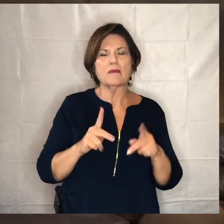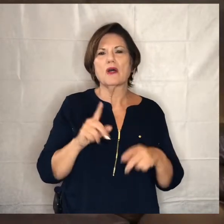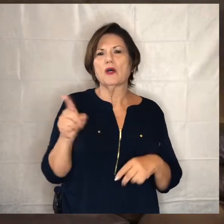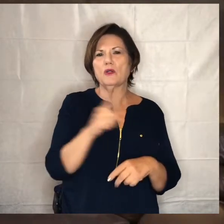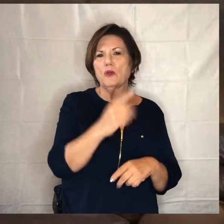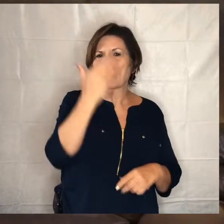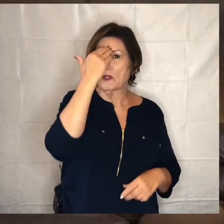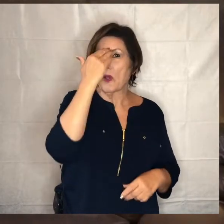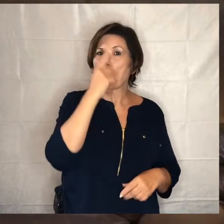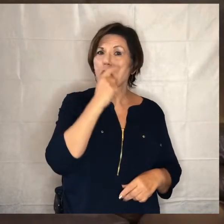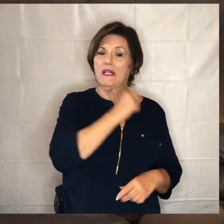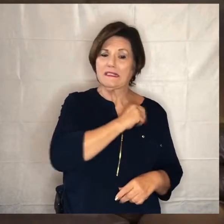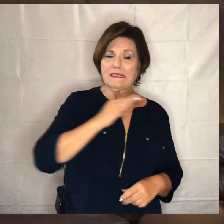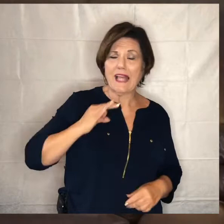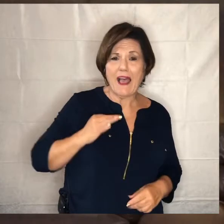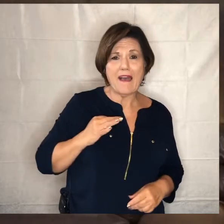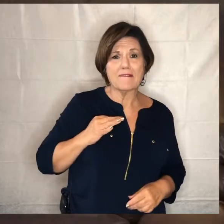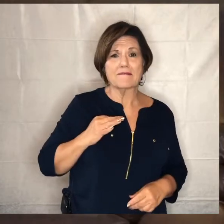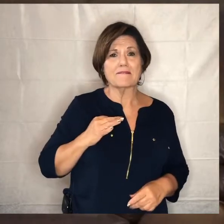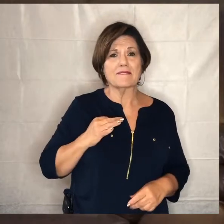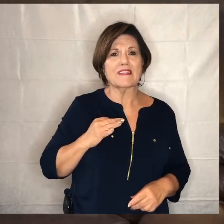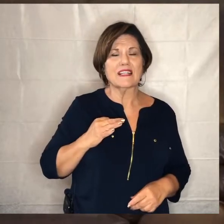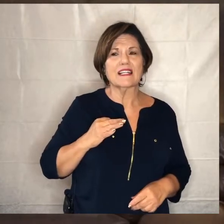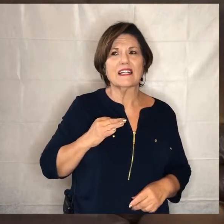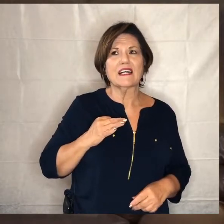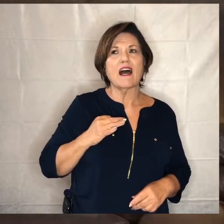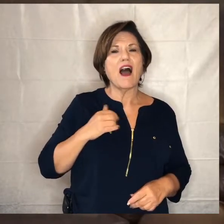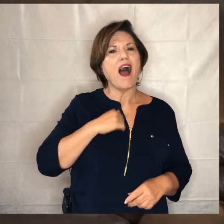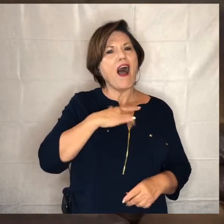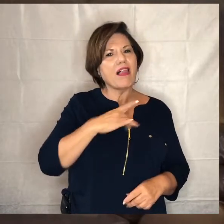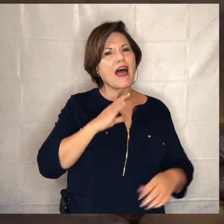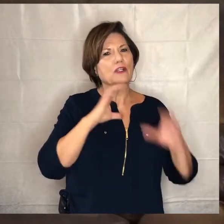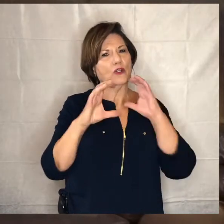the staff and and i i like to communicate